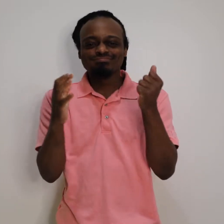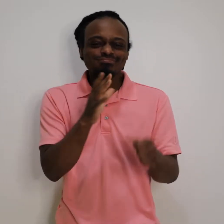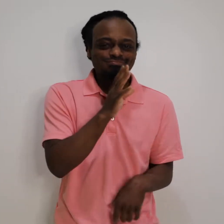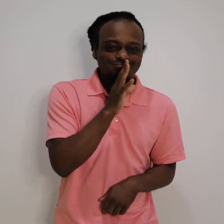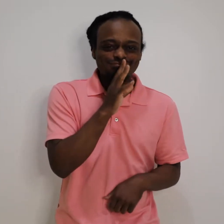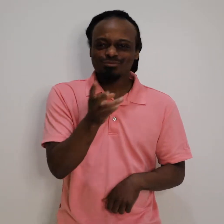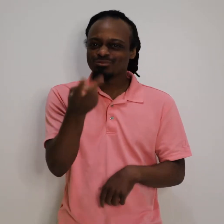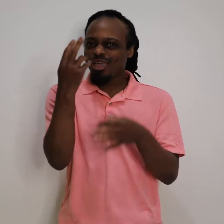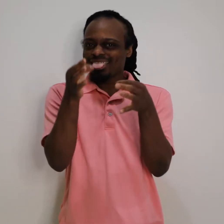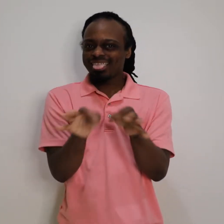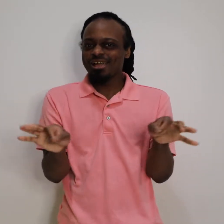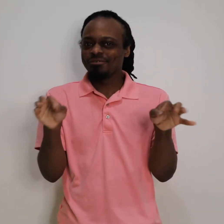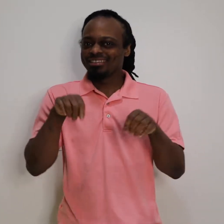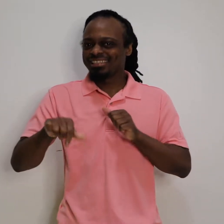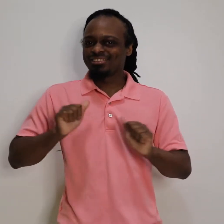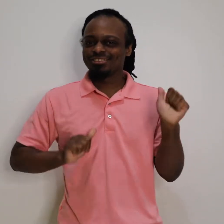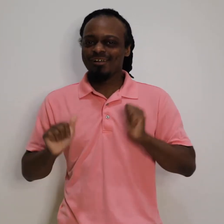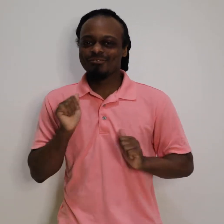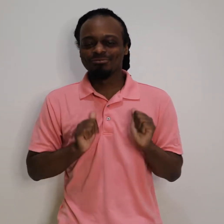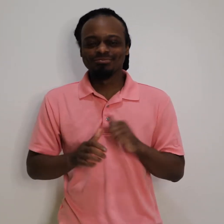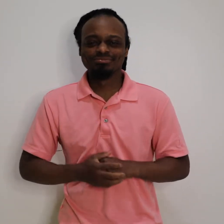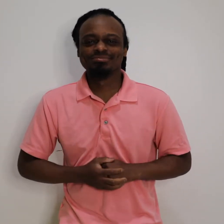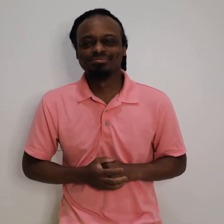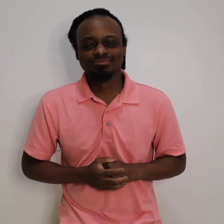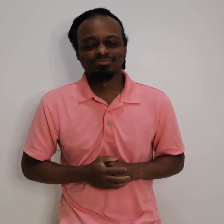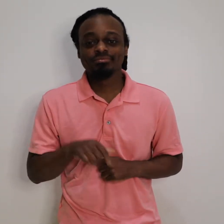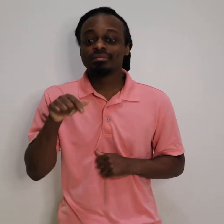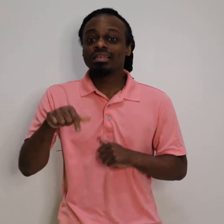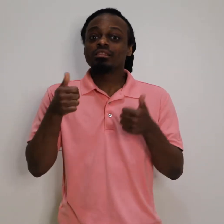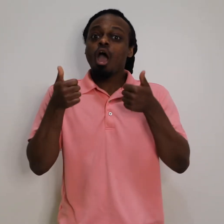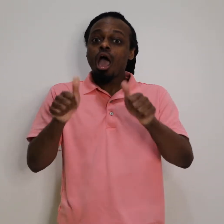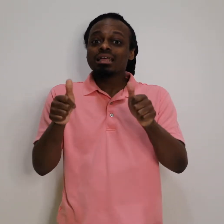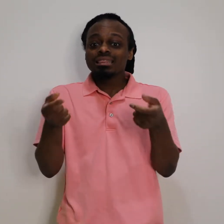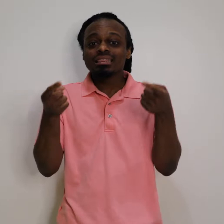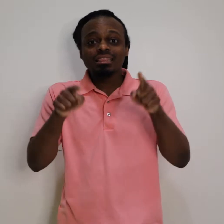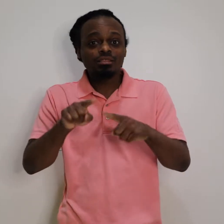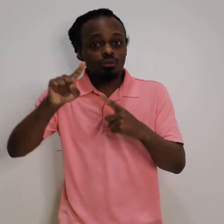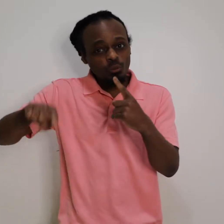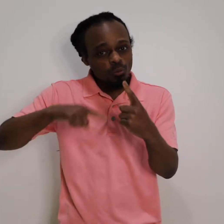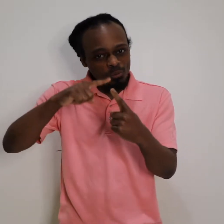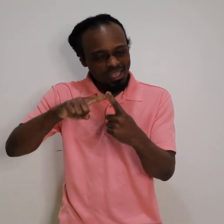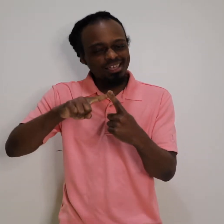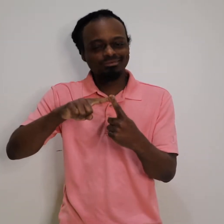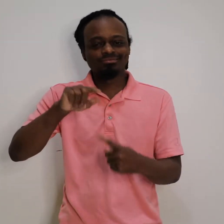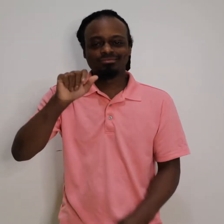people working together and performing in American Sign Language and spoken English.